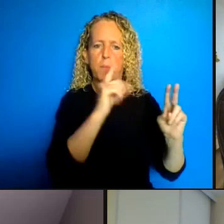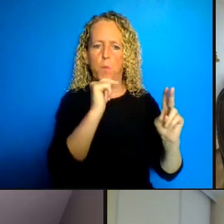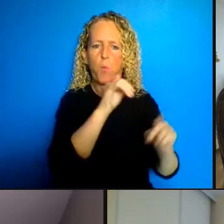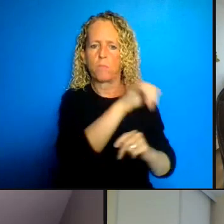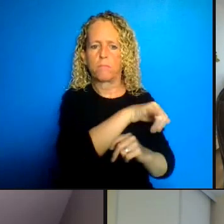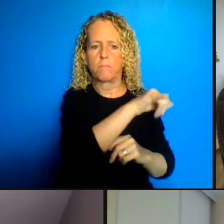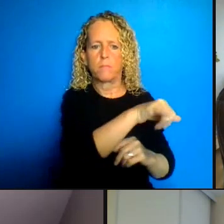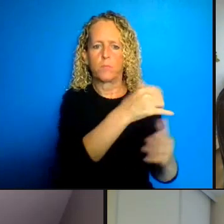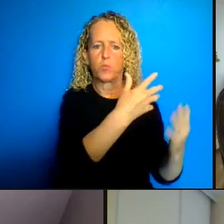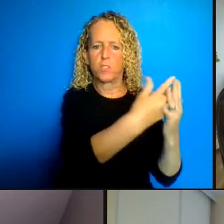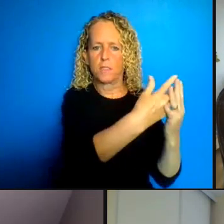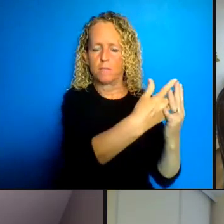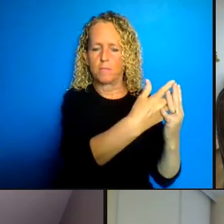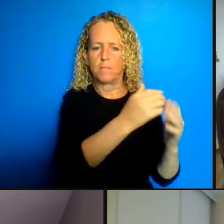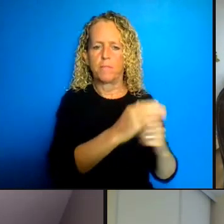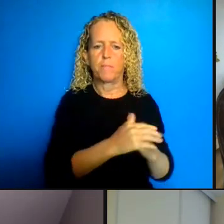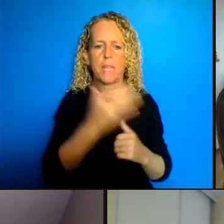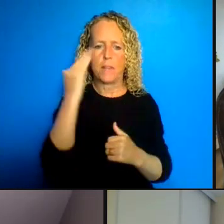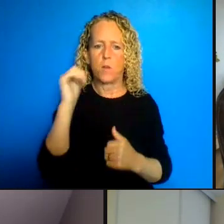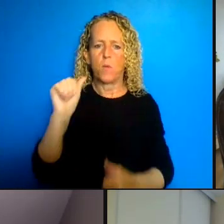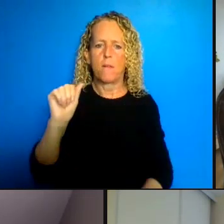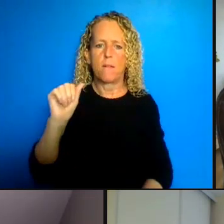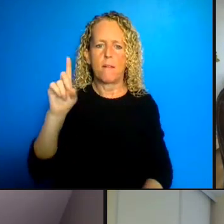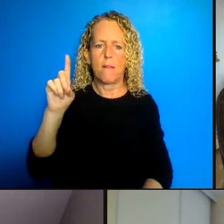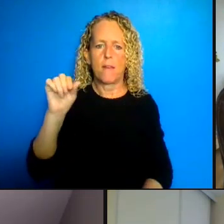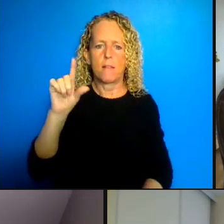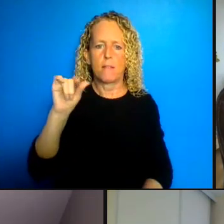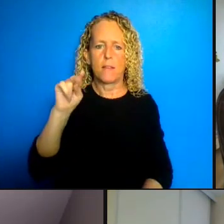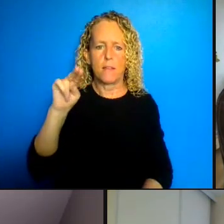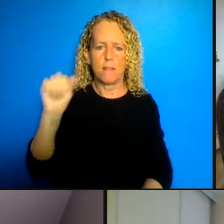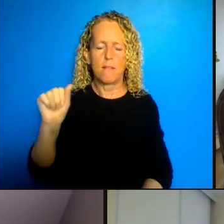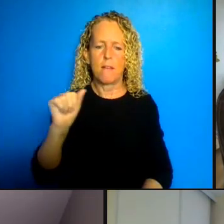everybody else had some input so we can start with you and then we could move